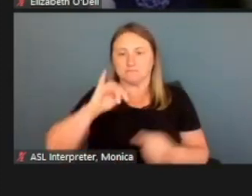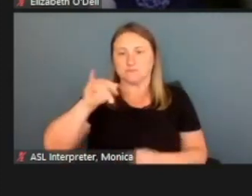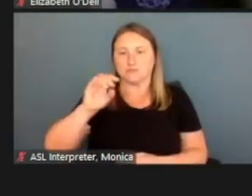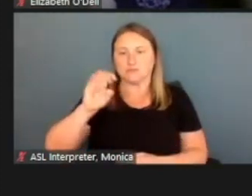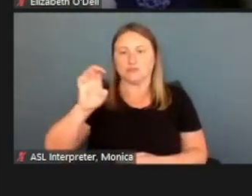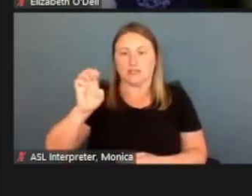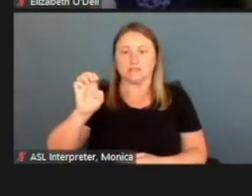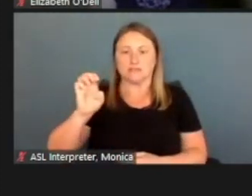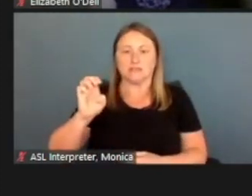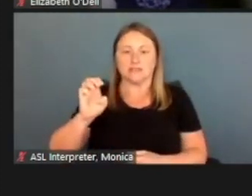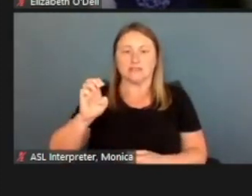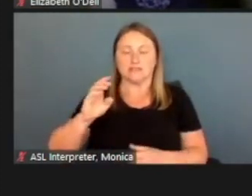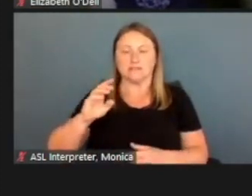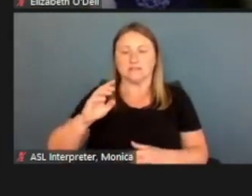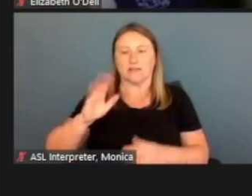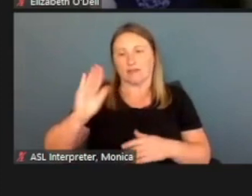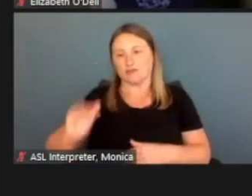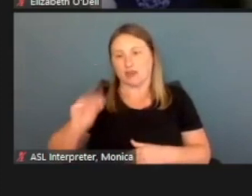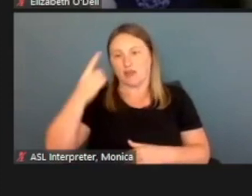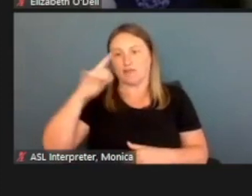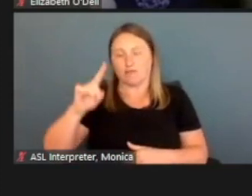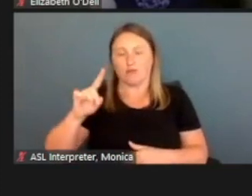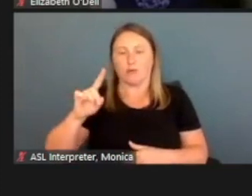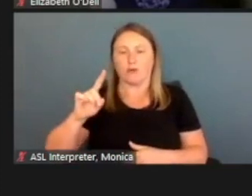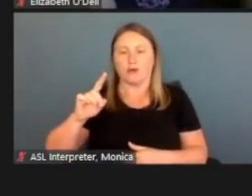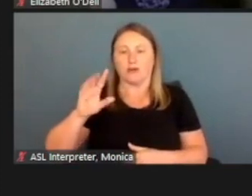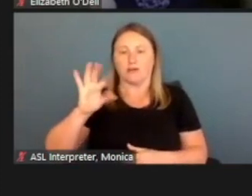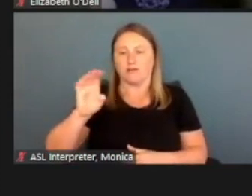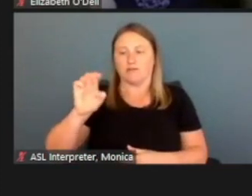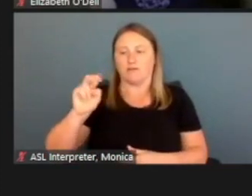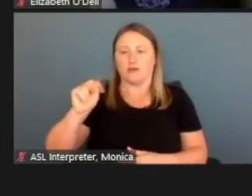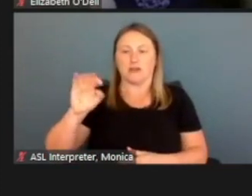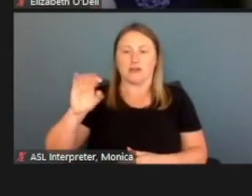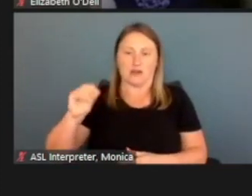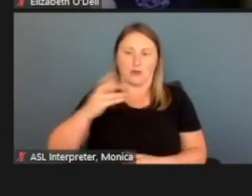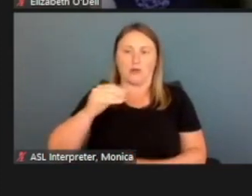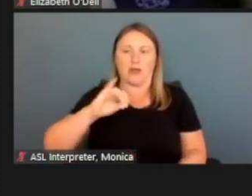of both Fernando and the child of Jennifer,